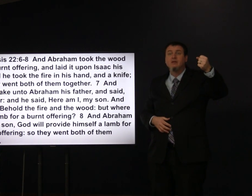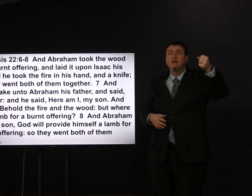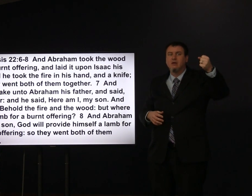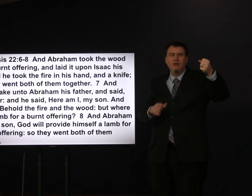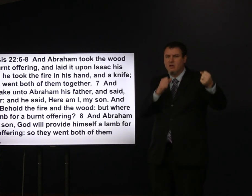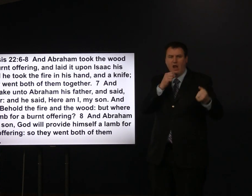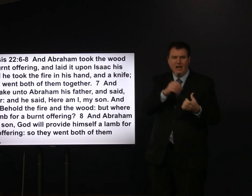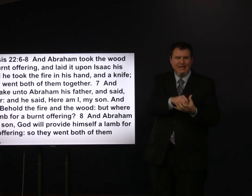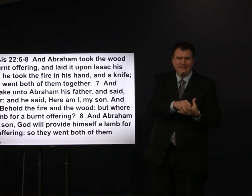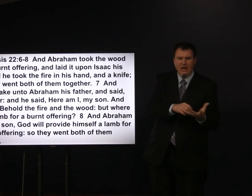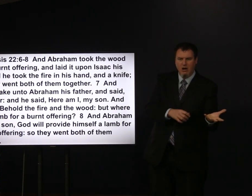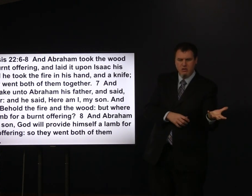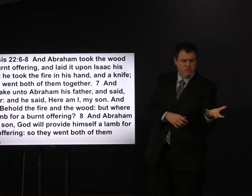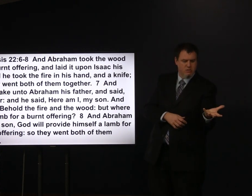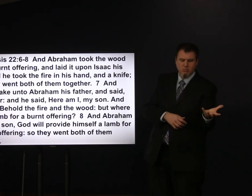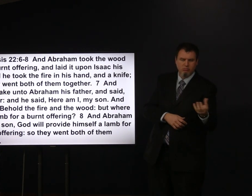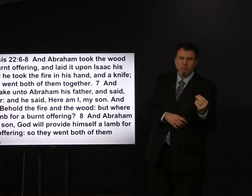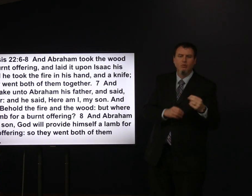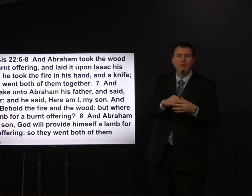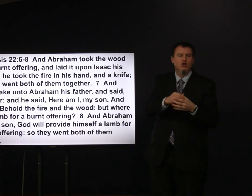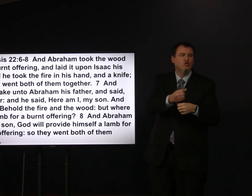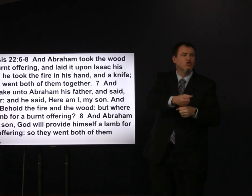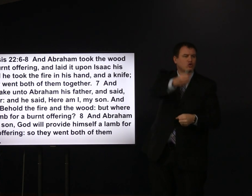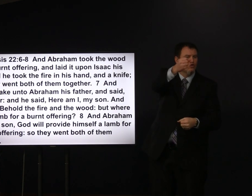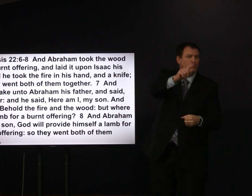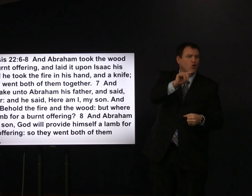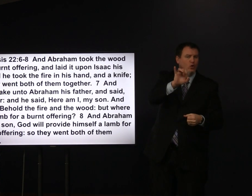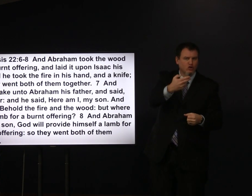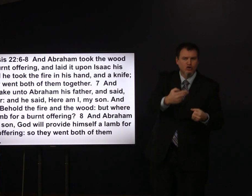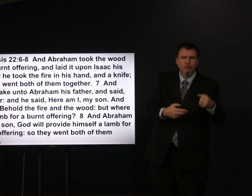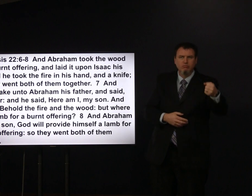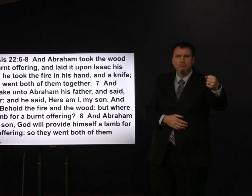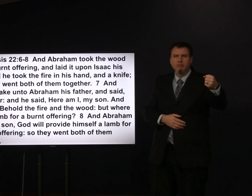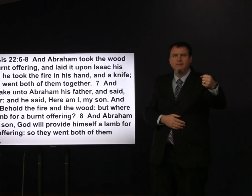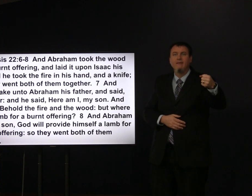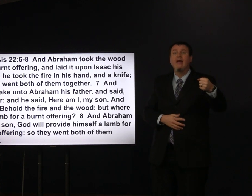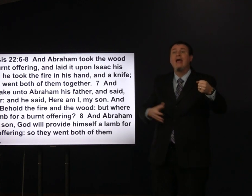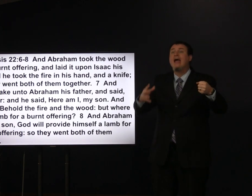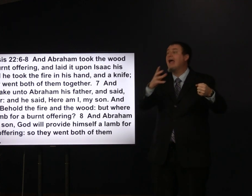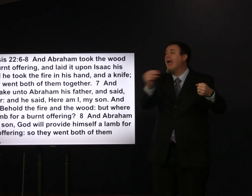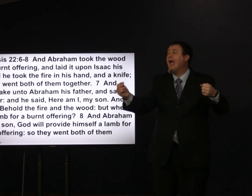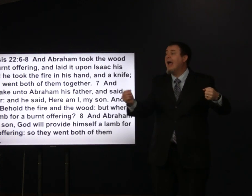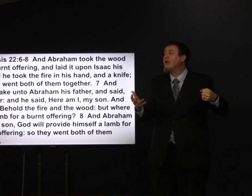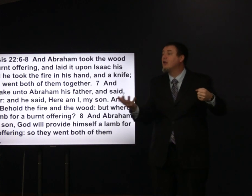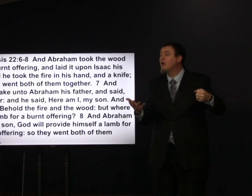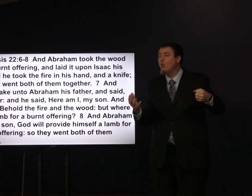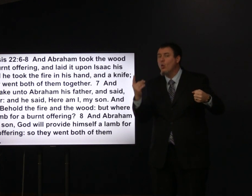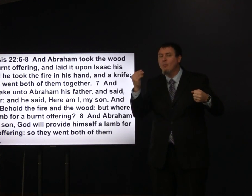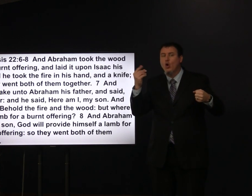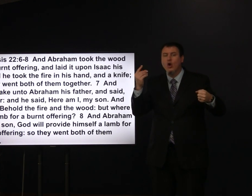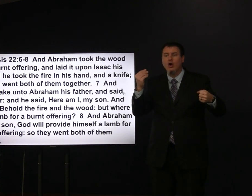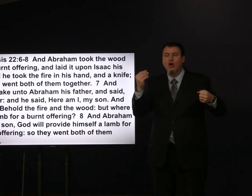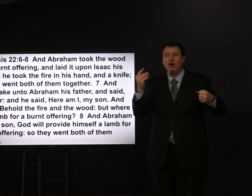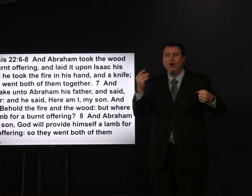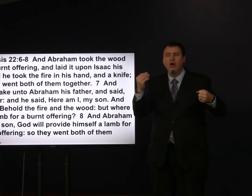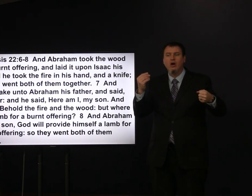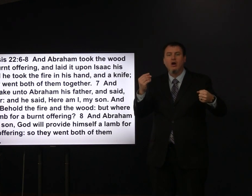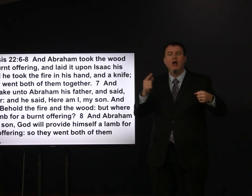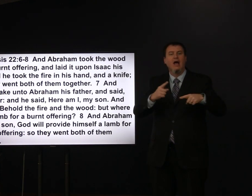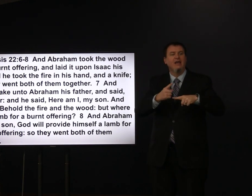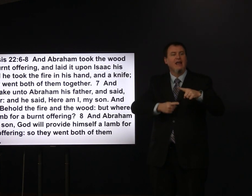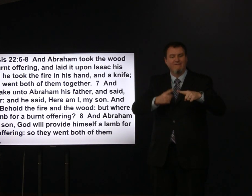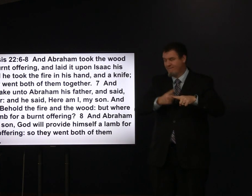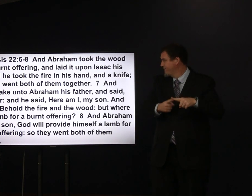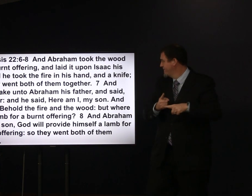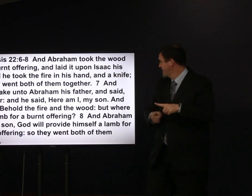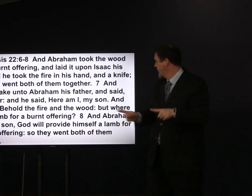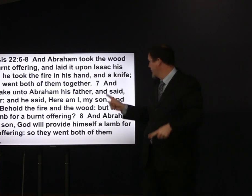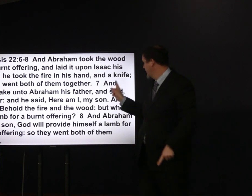a torch he didn't carry the in his hand but he he took a torch and one other thing a knife